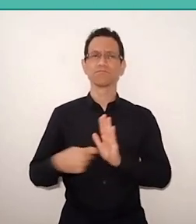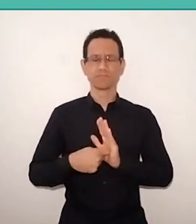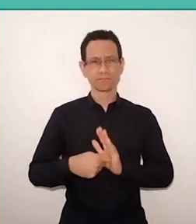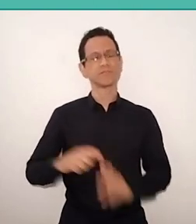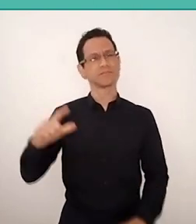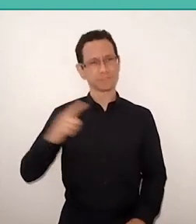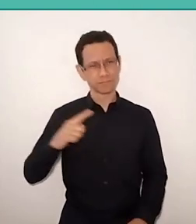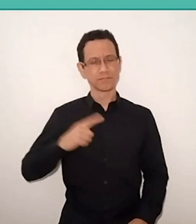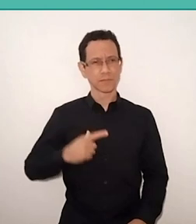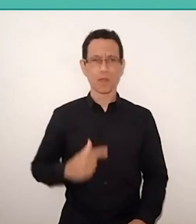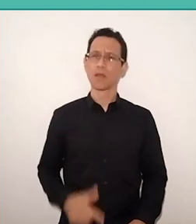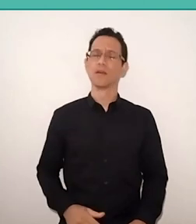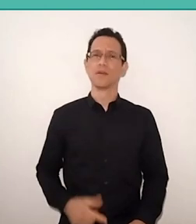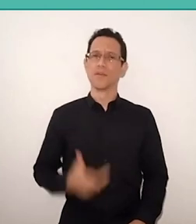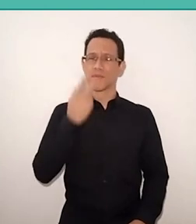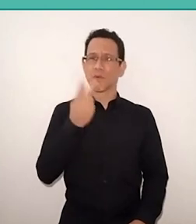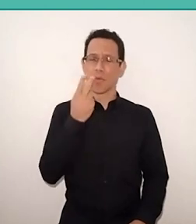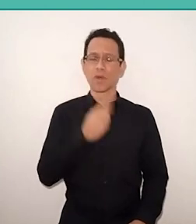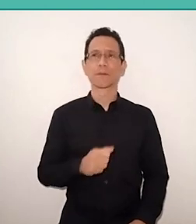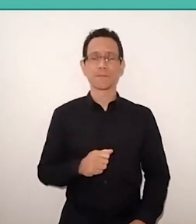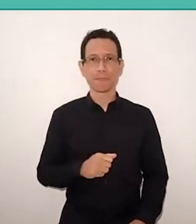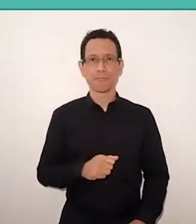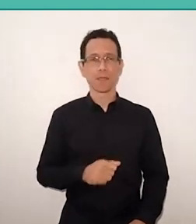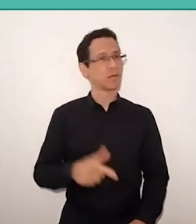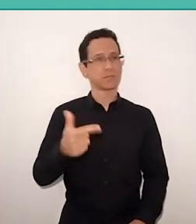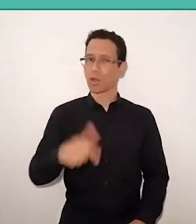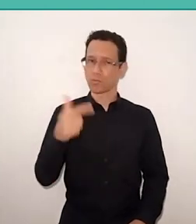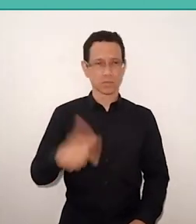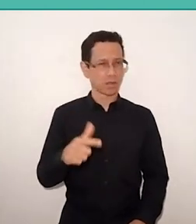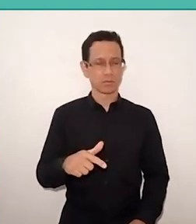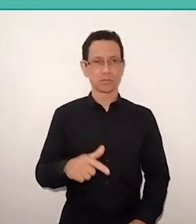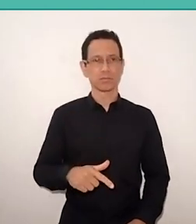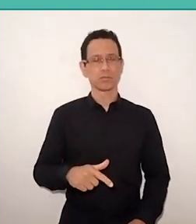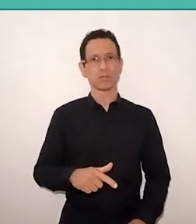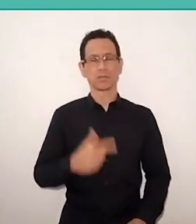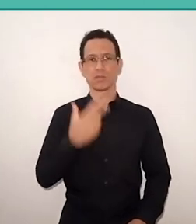there is no linguistic literacy without political literacy.